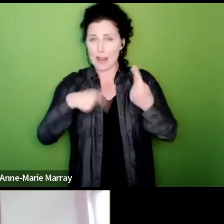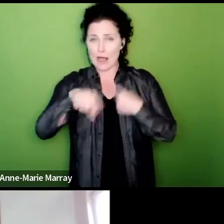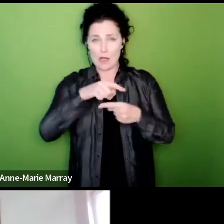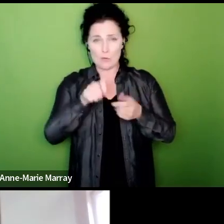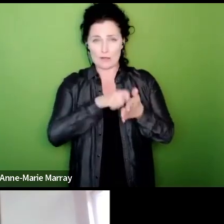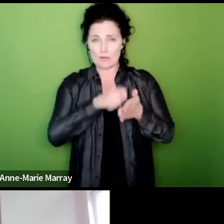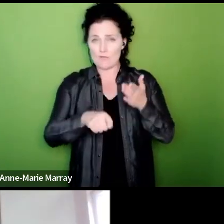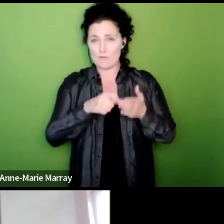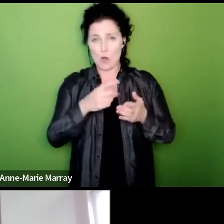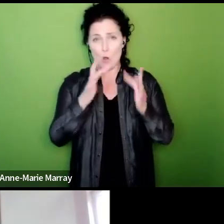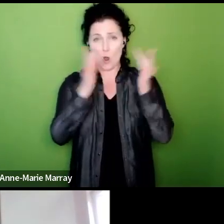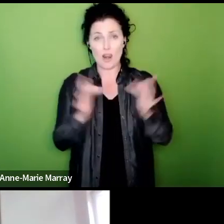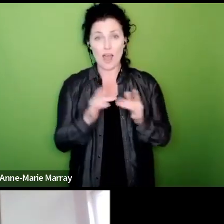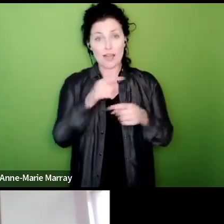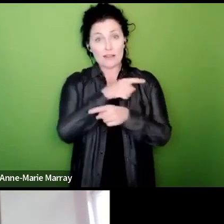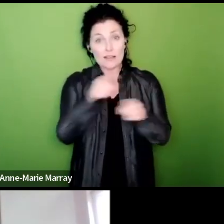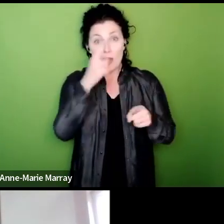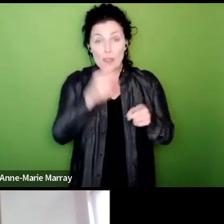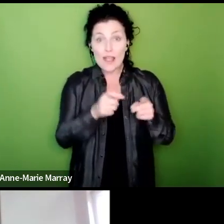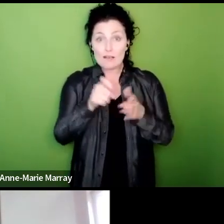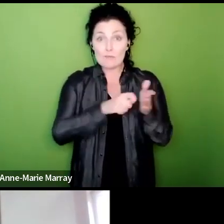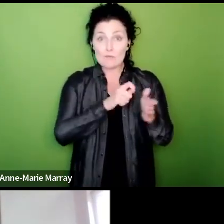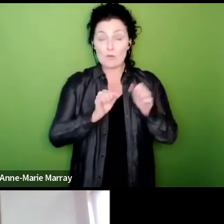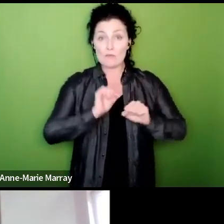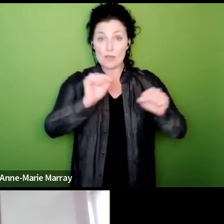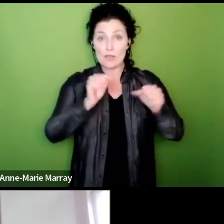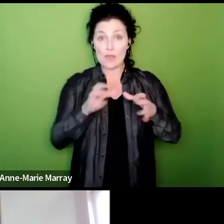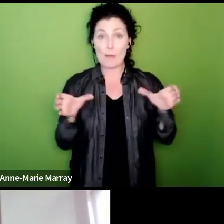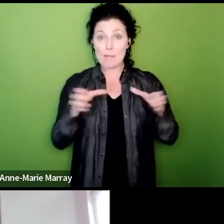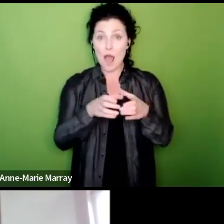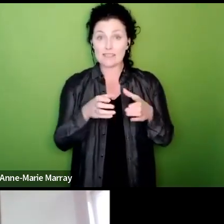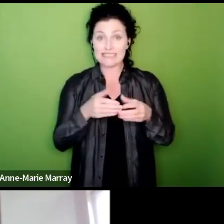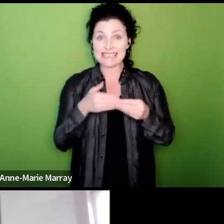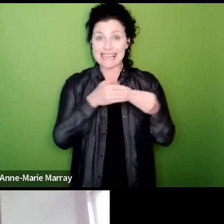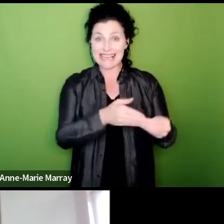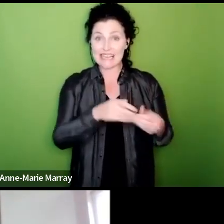for a party leader online we could hold a ballot online which could lead to a much higher turnout